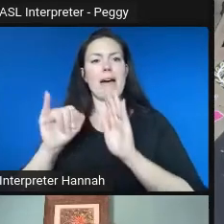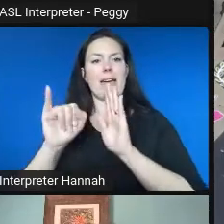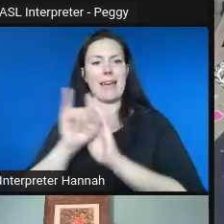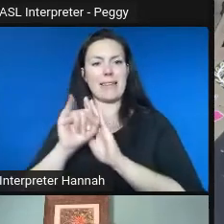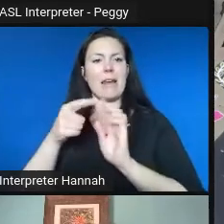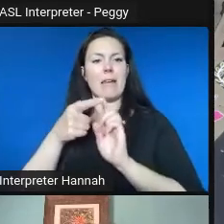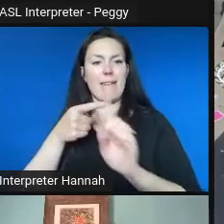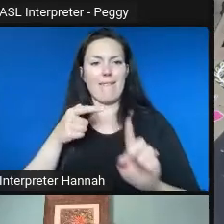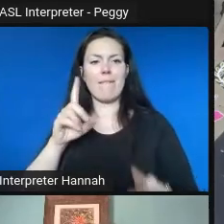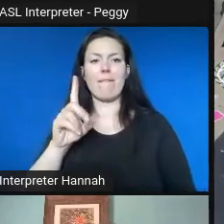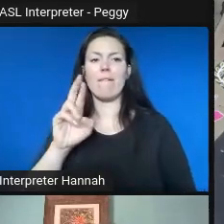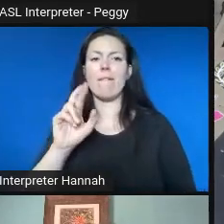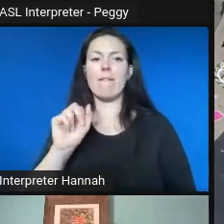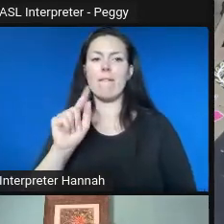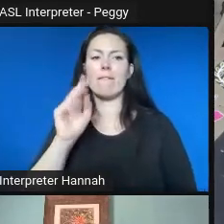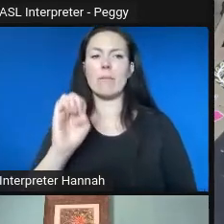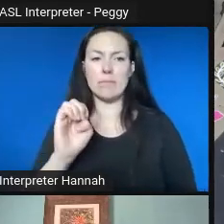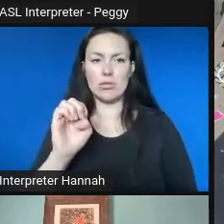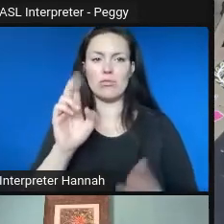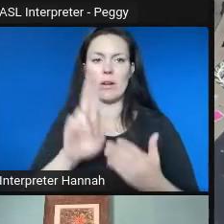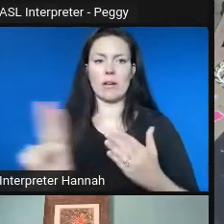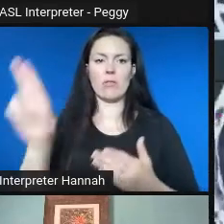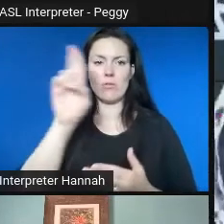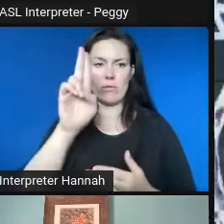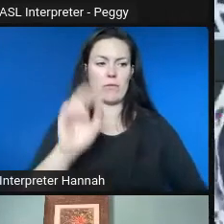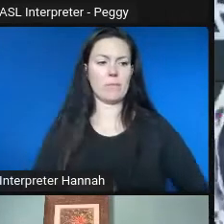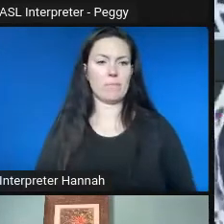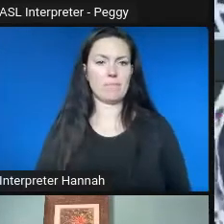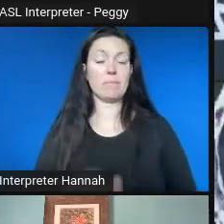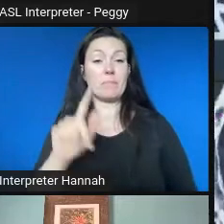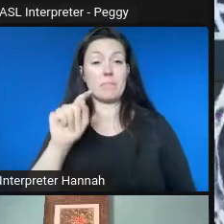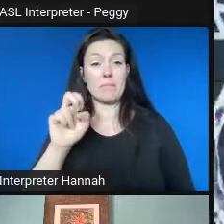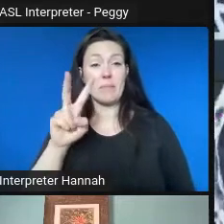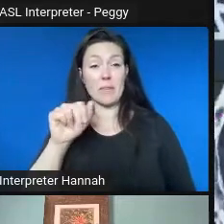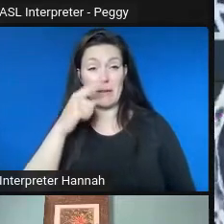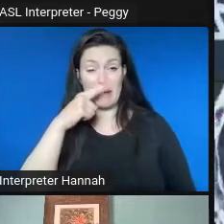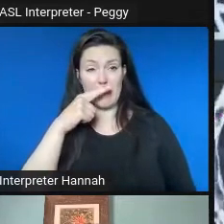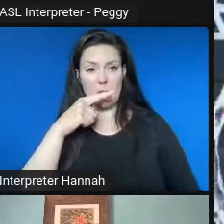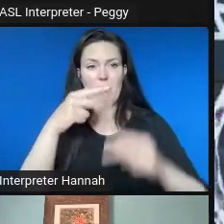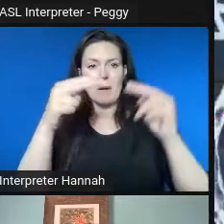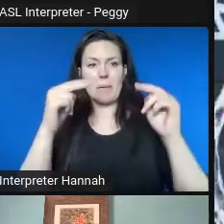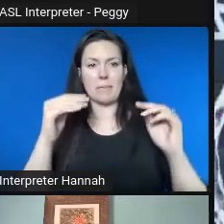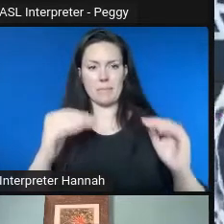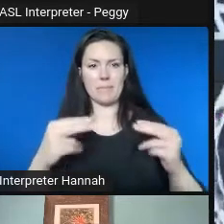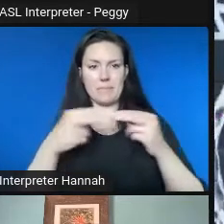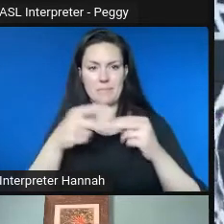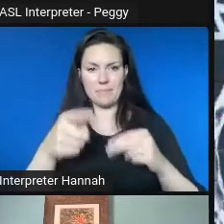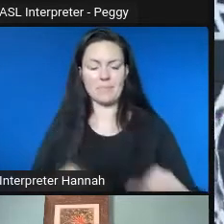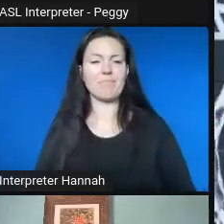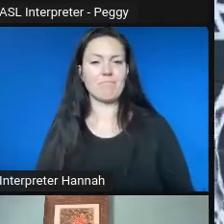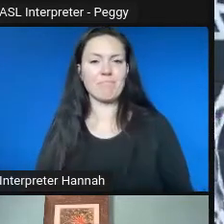Teva, if you want to go to the next slide, we can start getting into a little bit of the lessons learned.